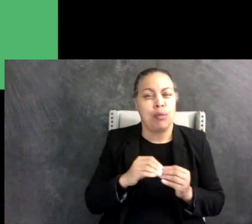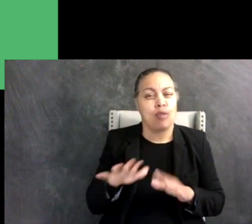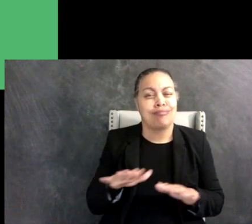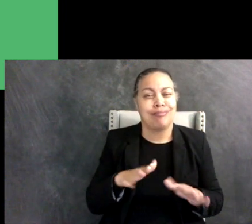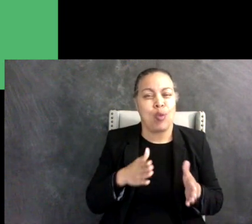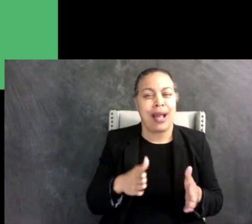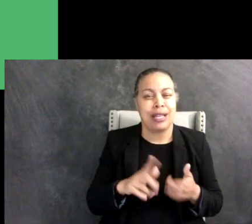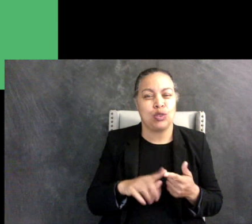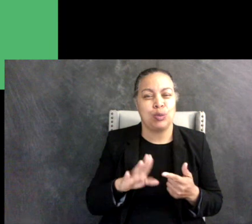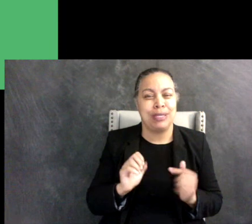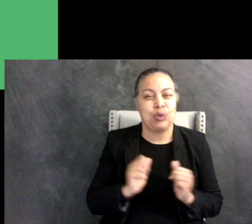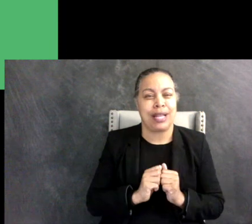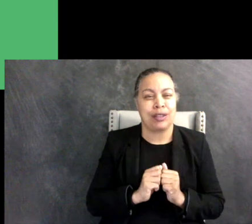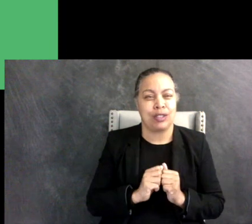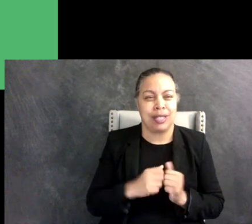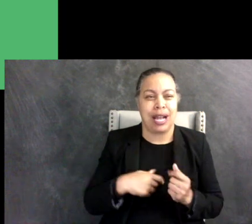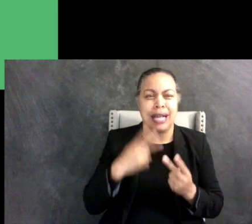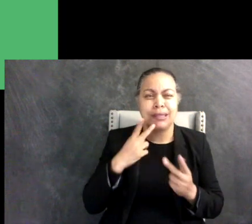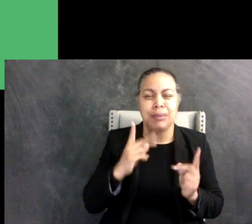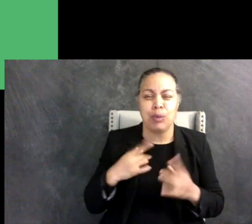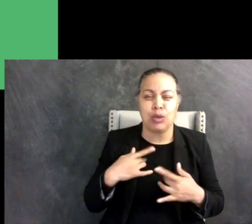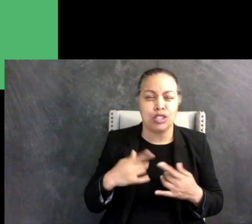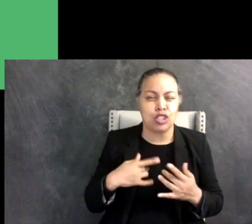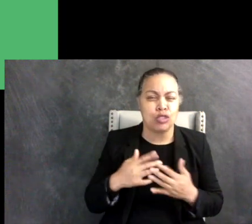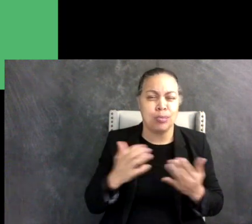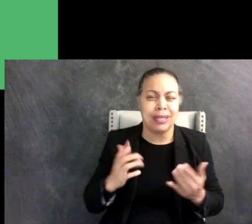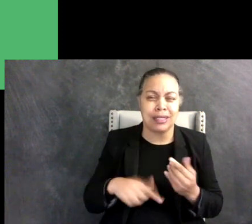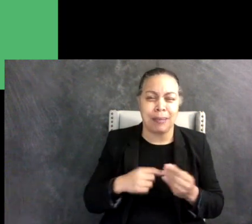I think people worry too much about screen time but it's actually really ableist